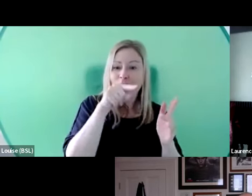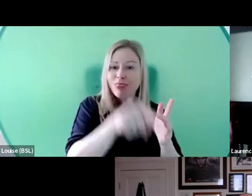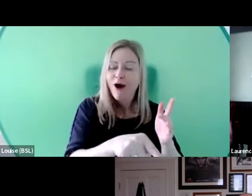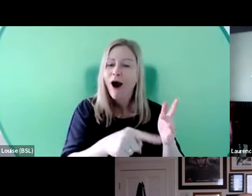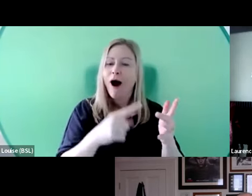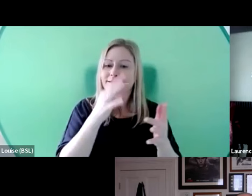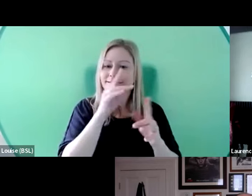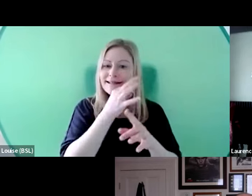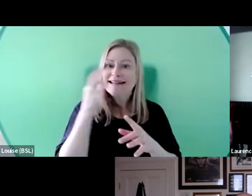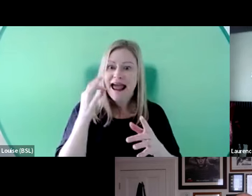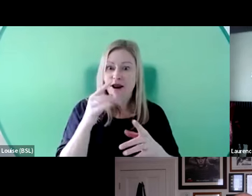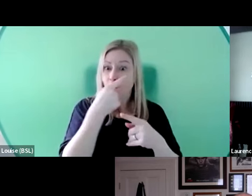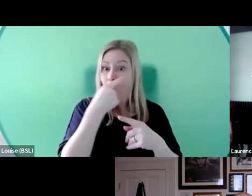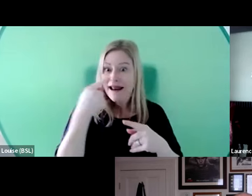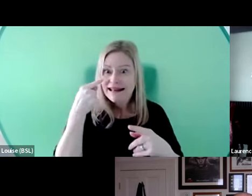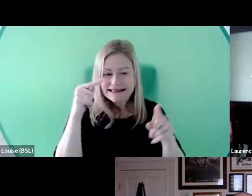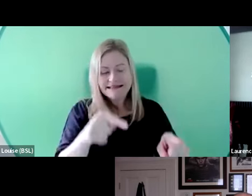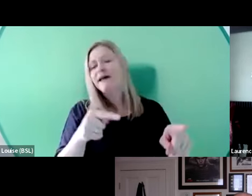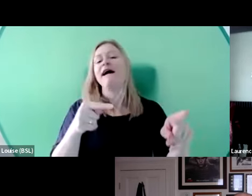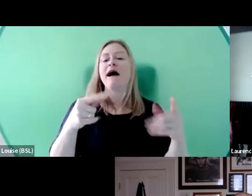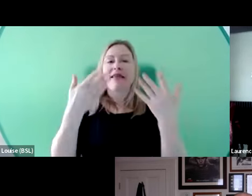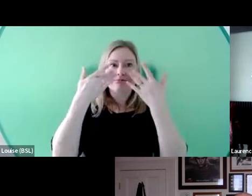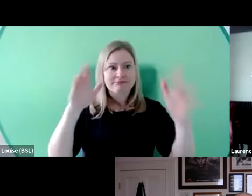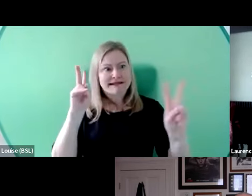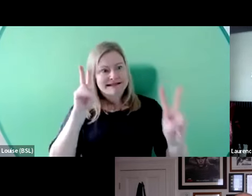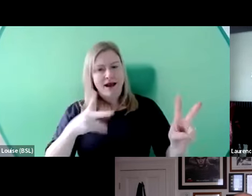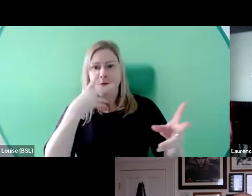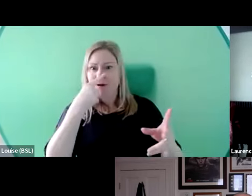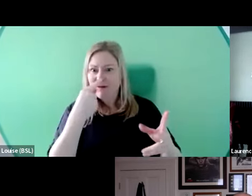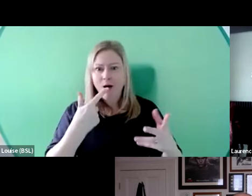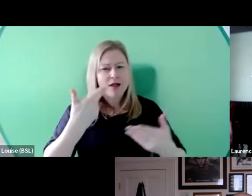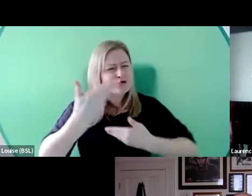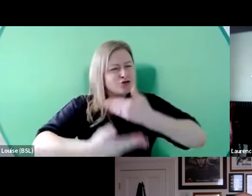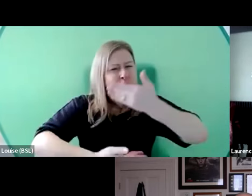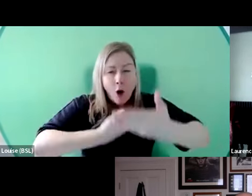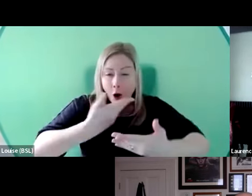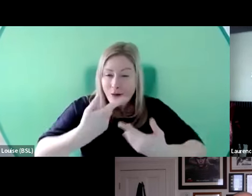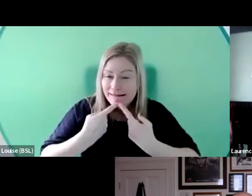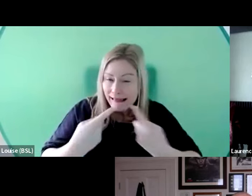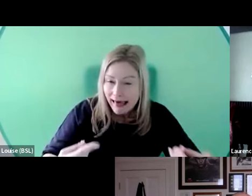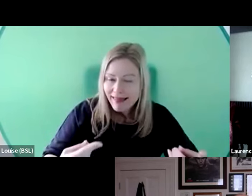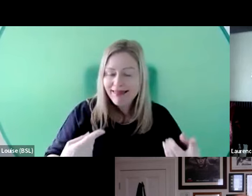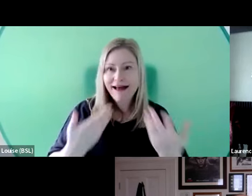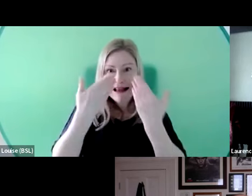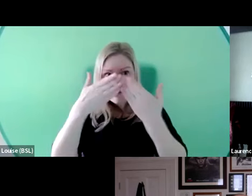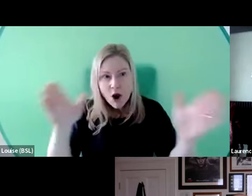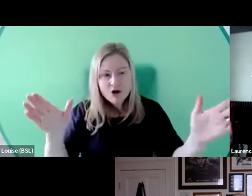exposure to the possibilities of the storytelling, the exposure to the nuances of the disabled